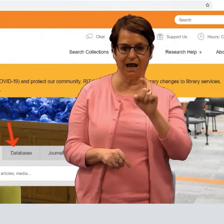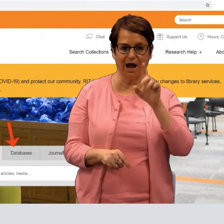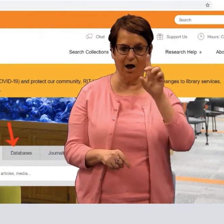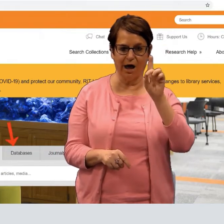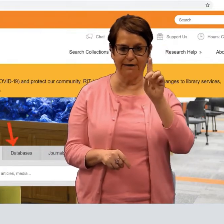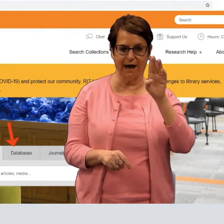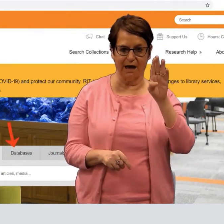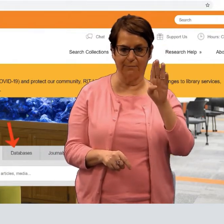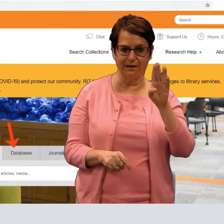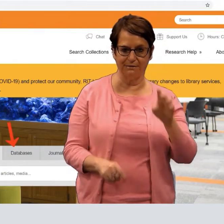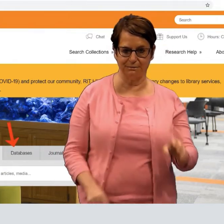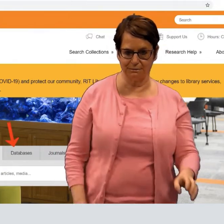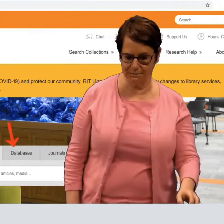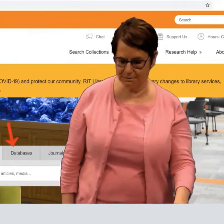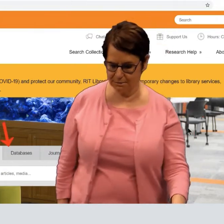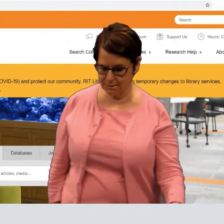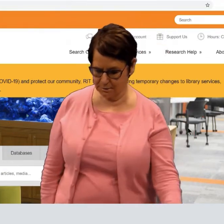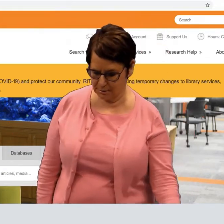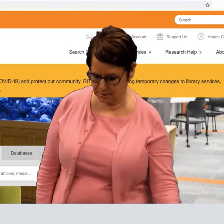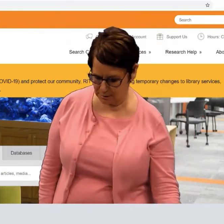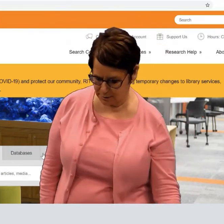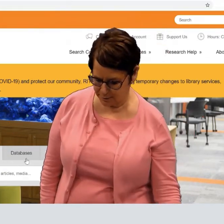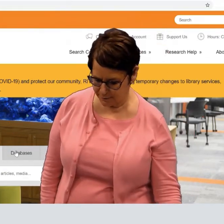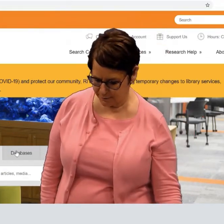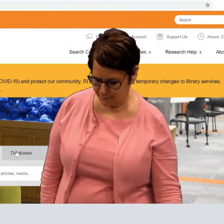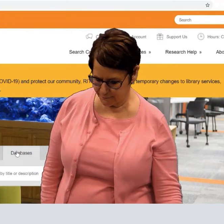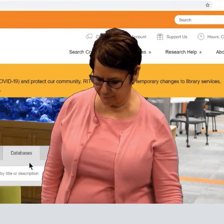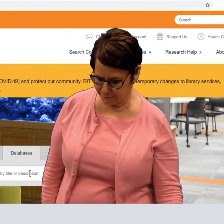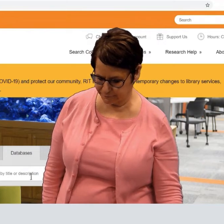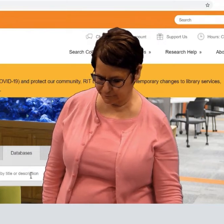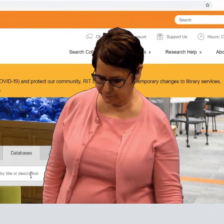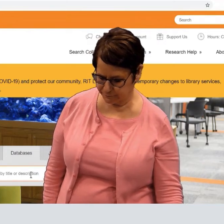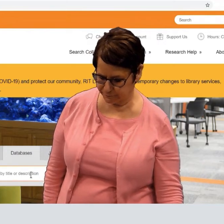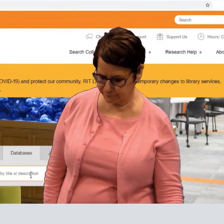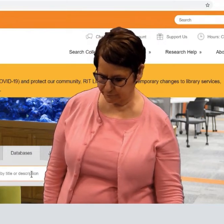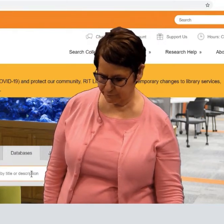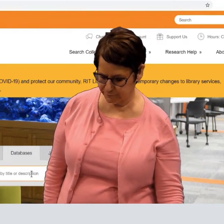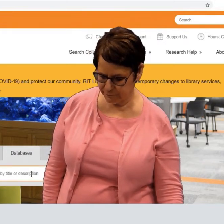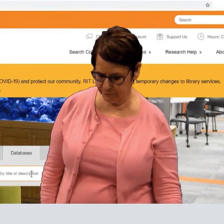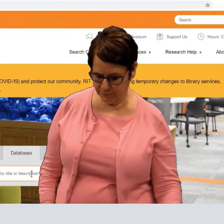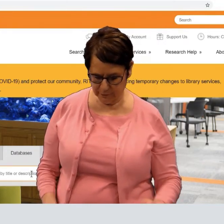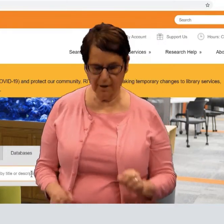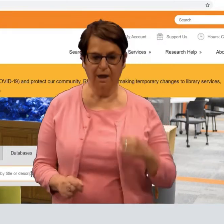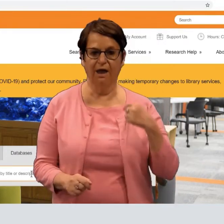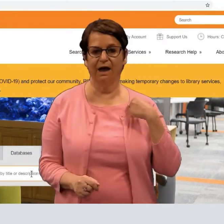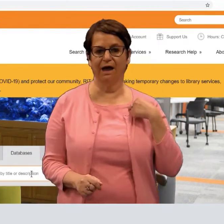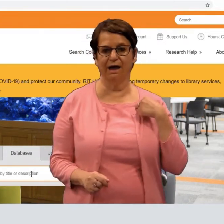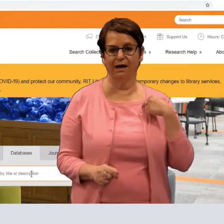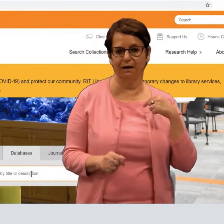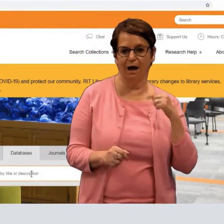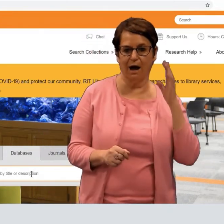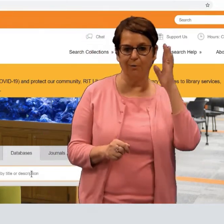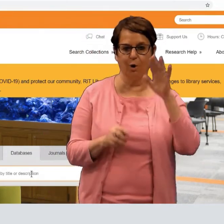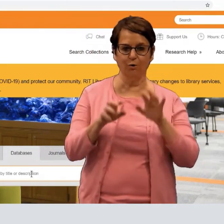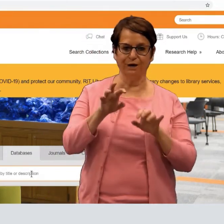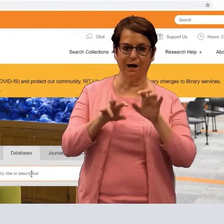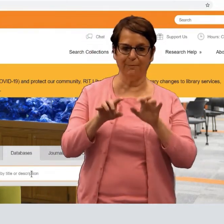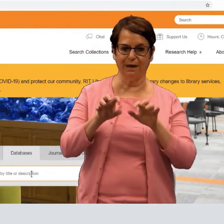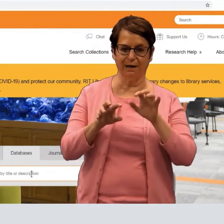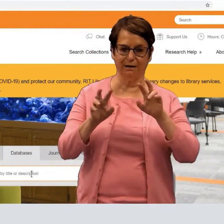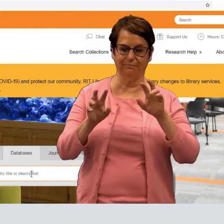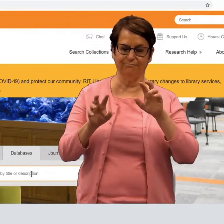I will click on the Database tab,